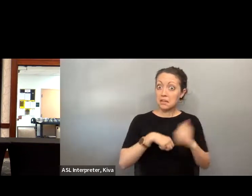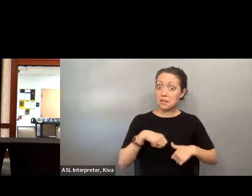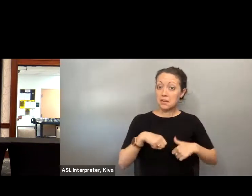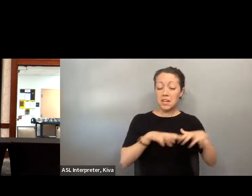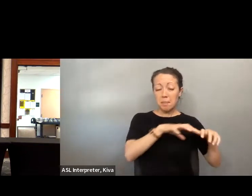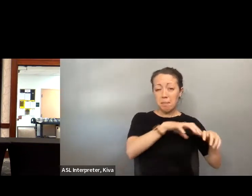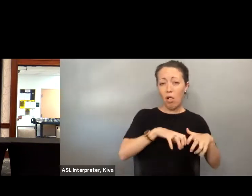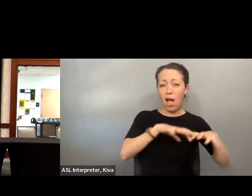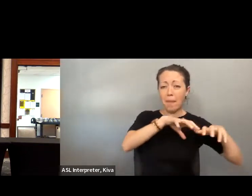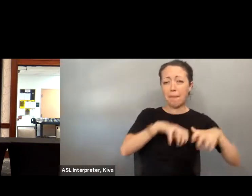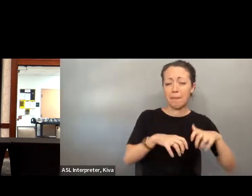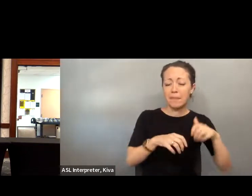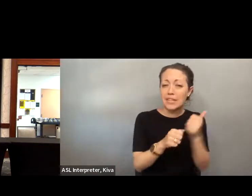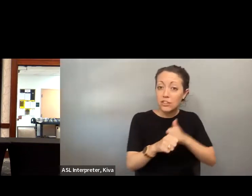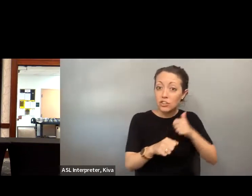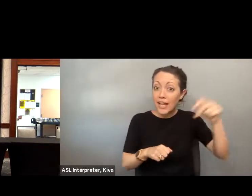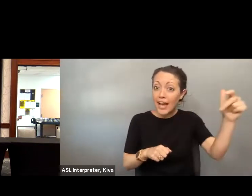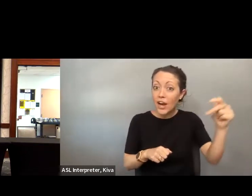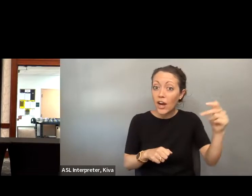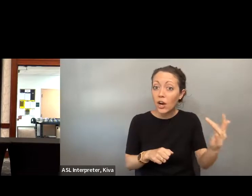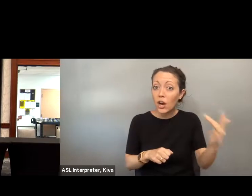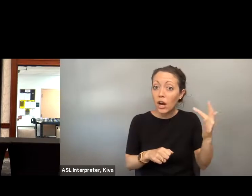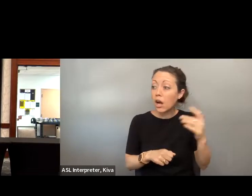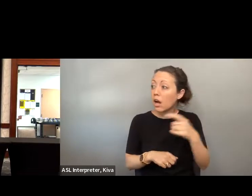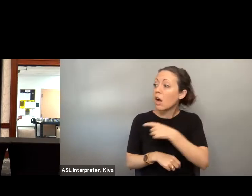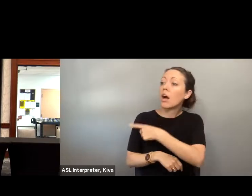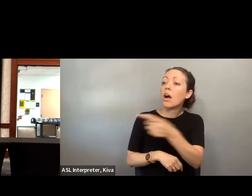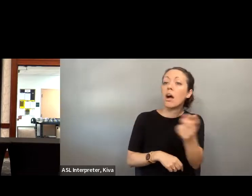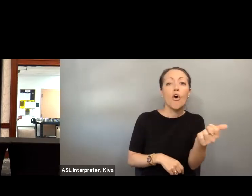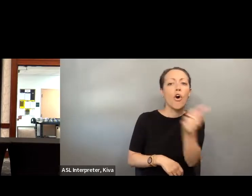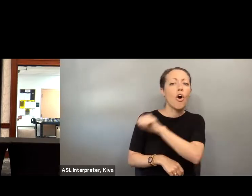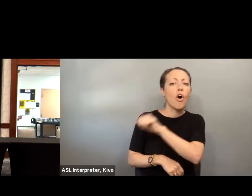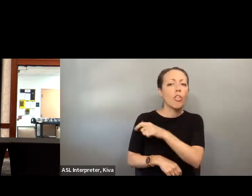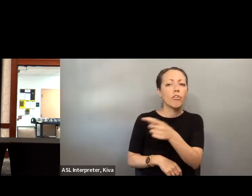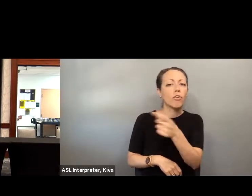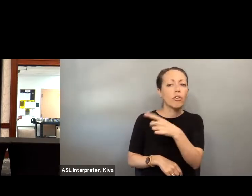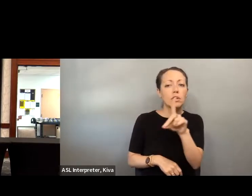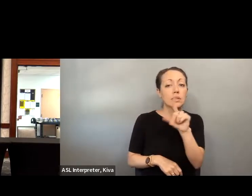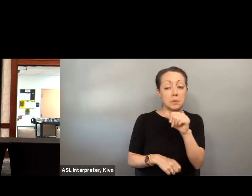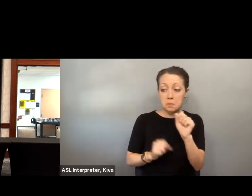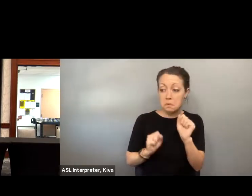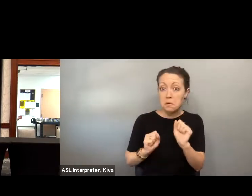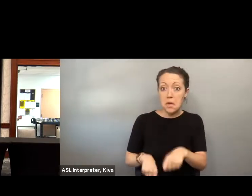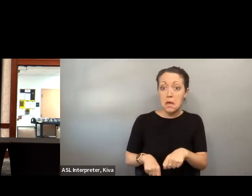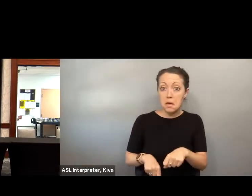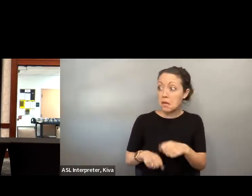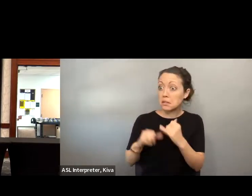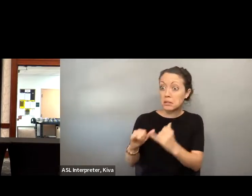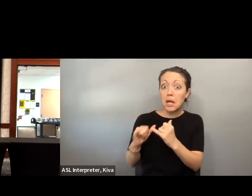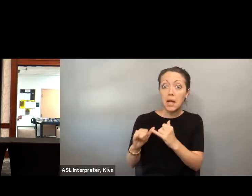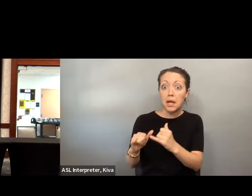for the structural ablism that I was experiencing. The My constitutional rate rested upon just that. My ability, the ability of my disabled but in State for this structural April ableism that I was experiencing the ability of my body to muster the strength to student sales. ability of my body to muster the strength to scoot from